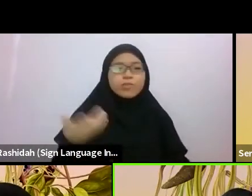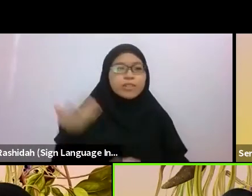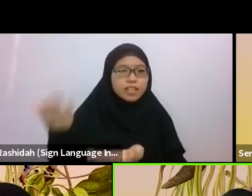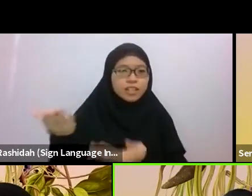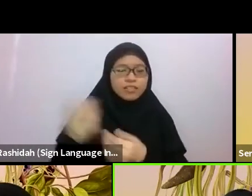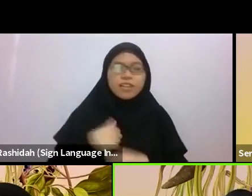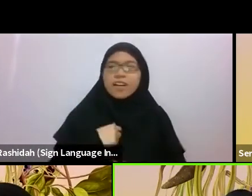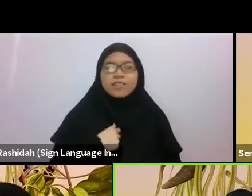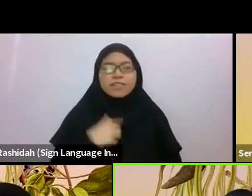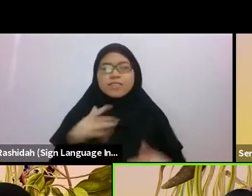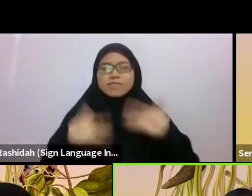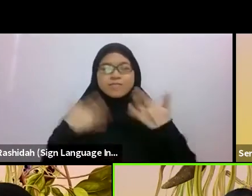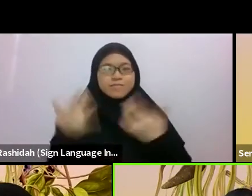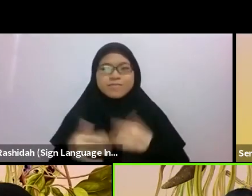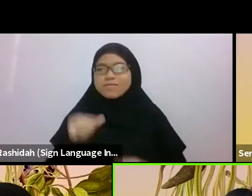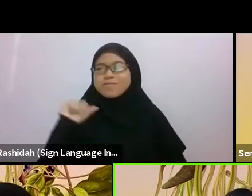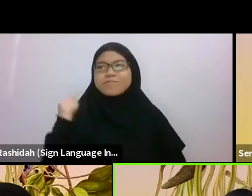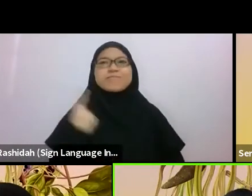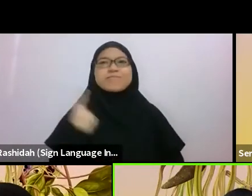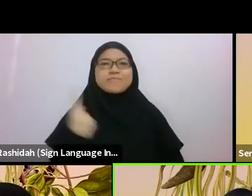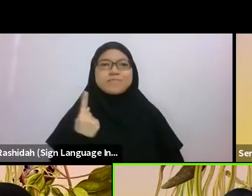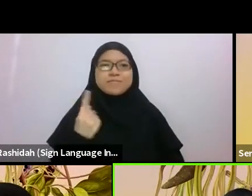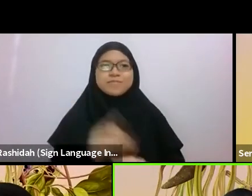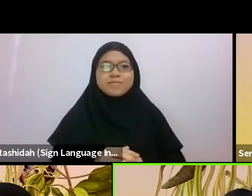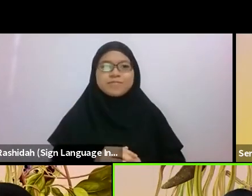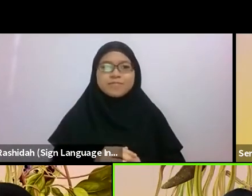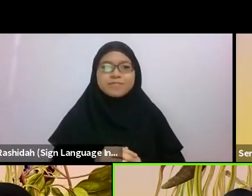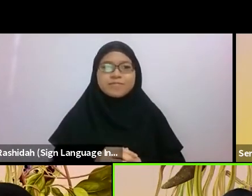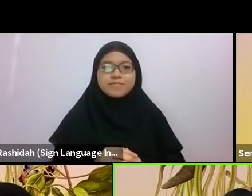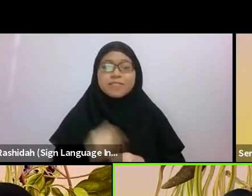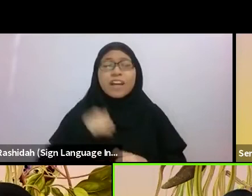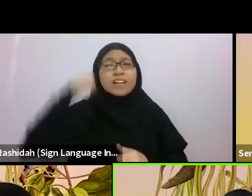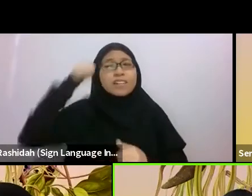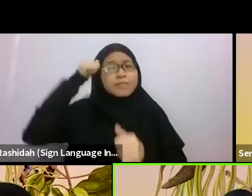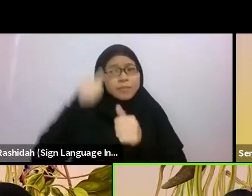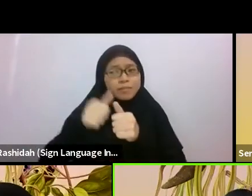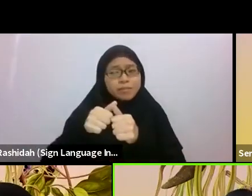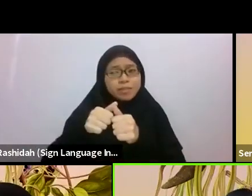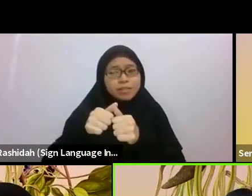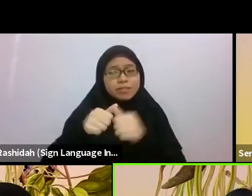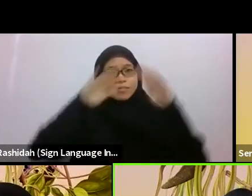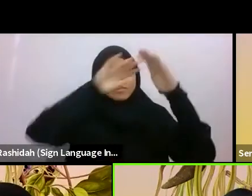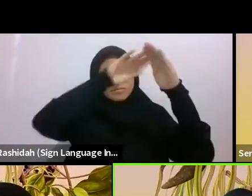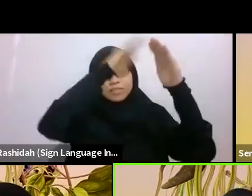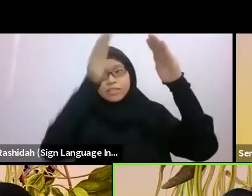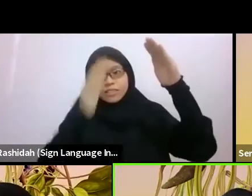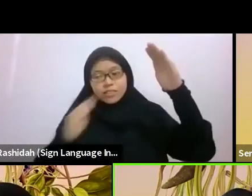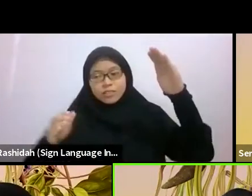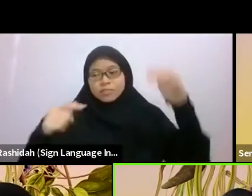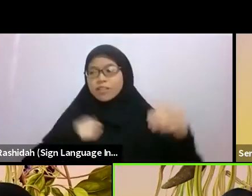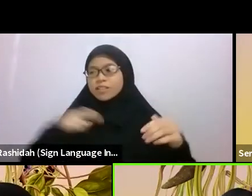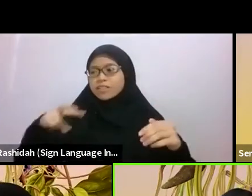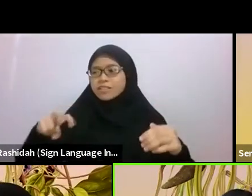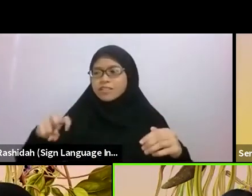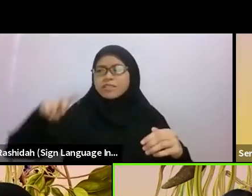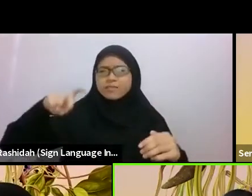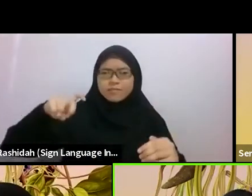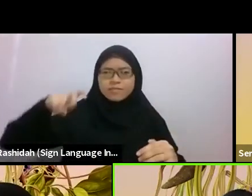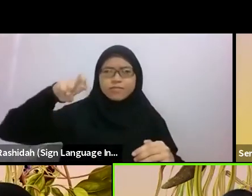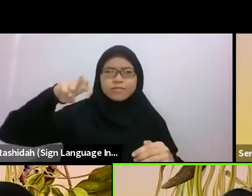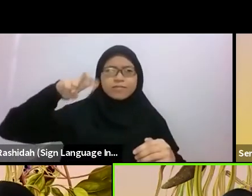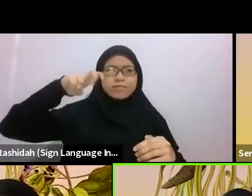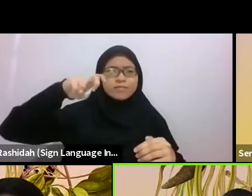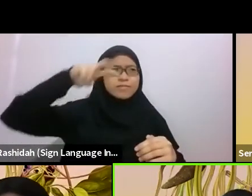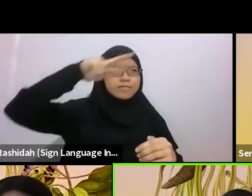I remember climbing up the little slope with great effort, imagining it was a steep incline, and then running across the wide expanse,